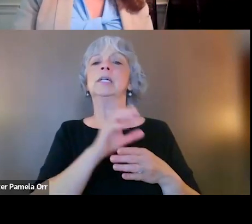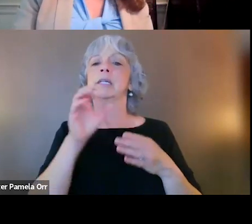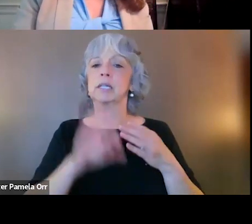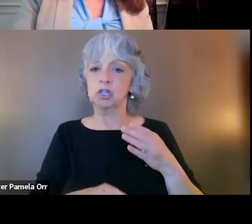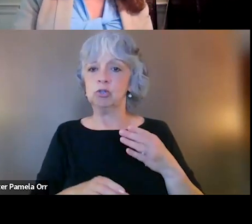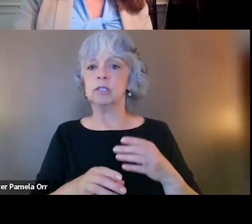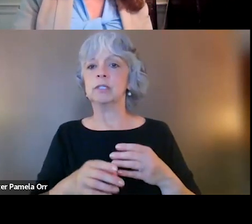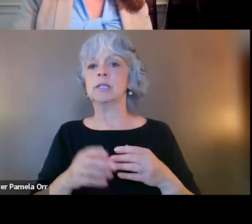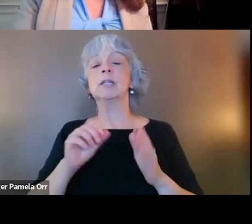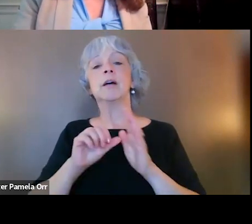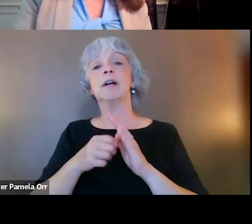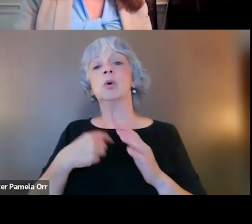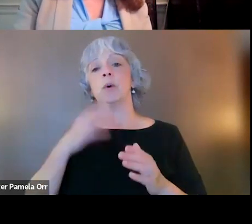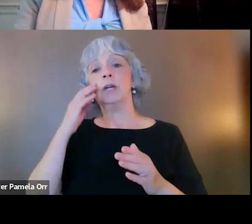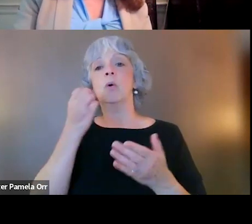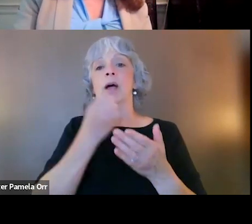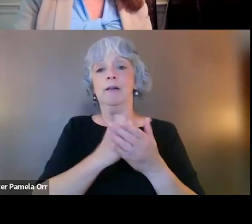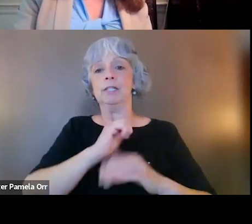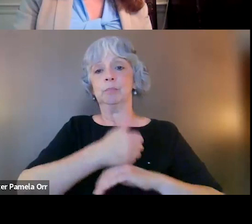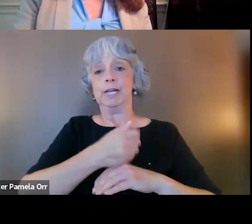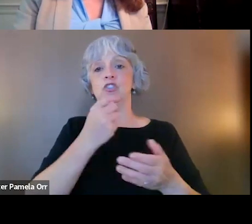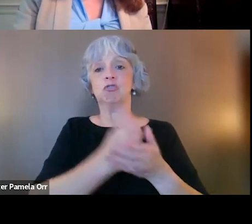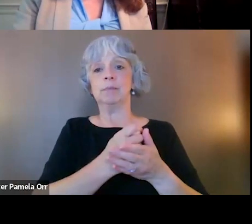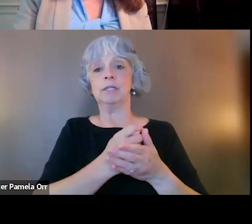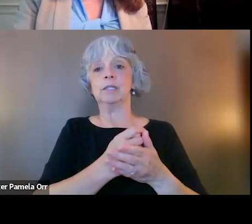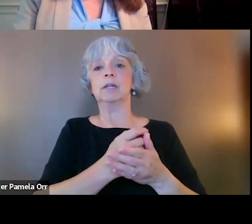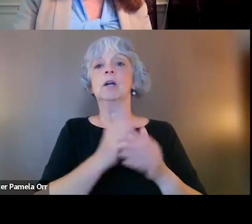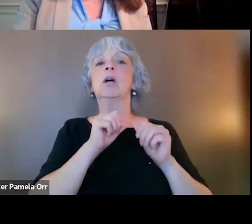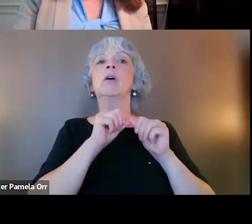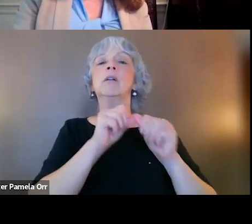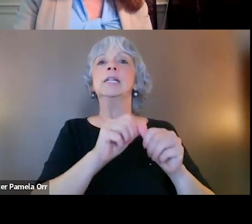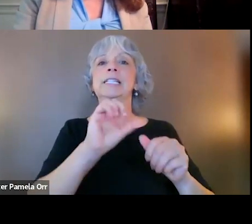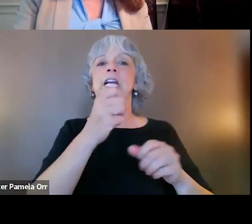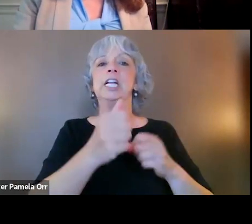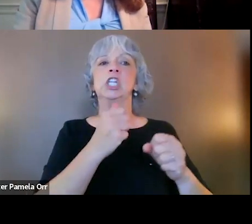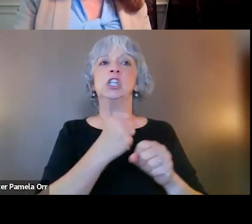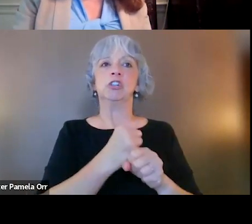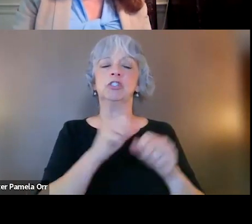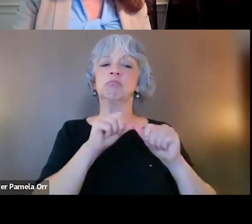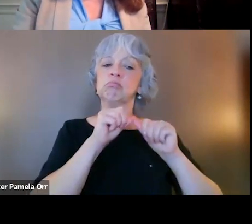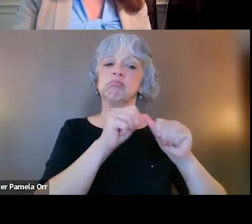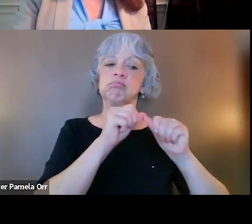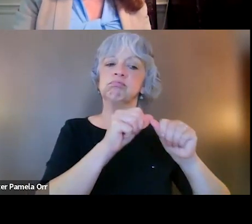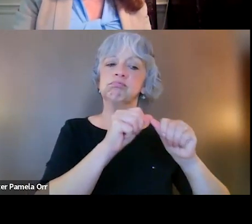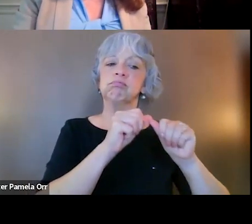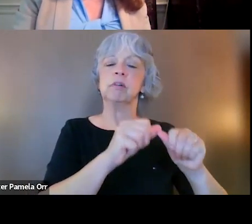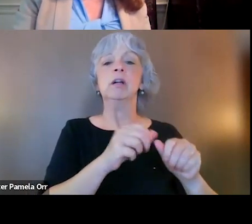we know that the evidence-based treatments last 10 years later. There's now been more than one study that shows